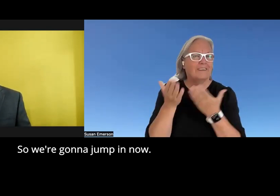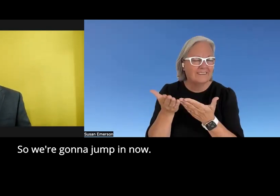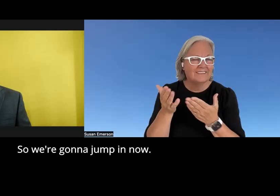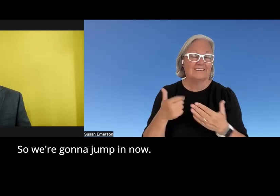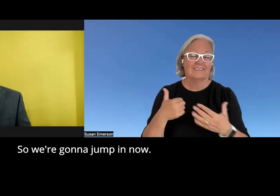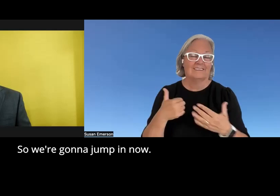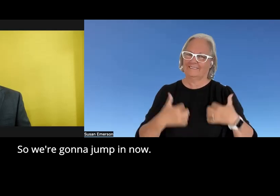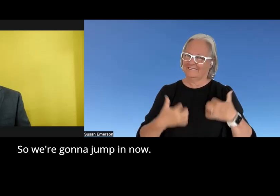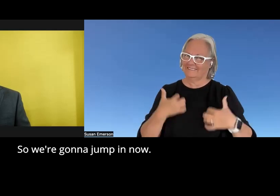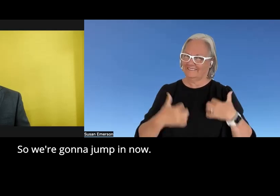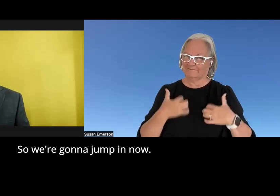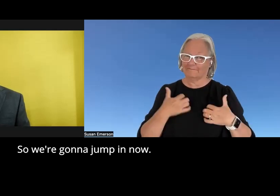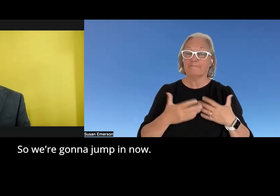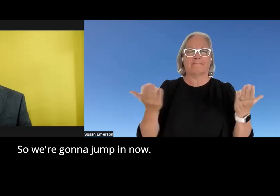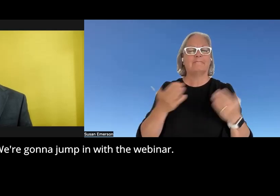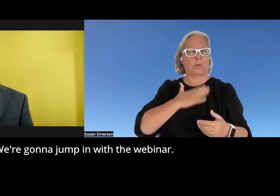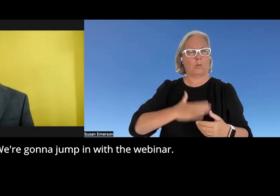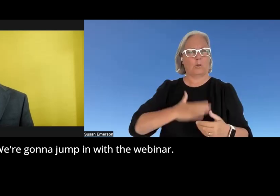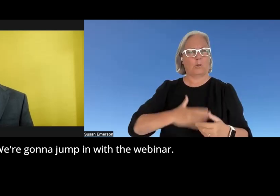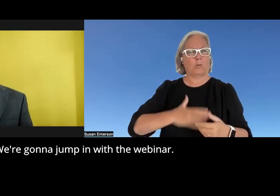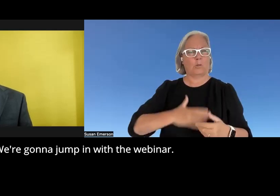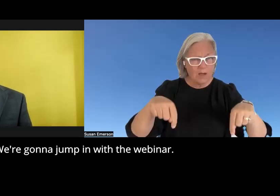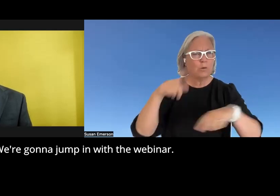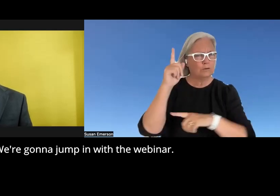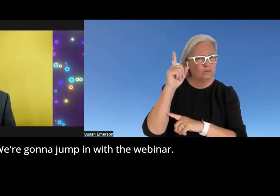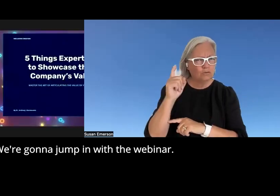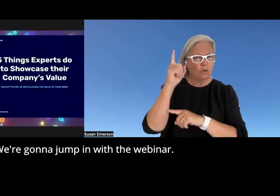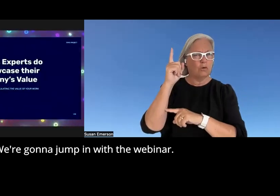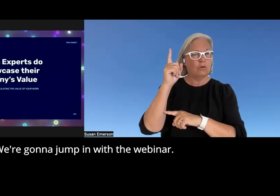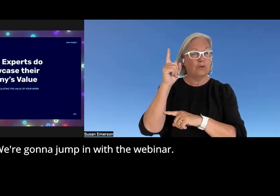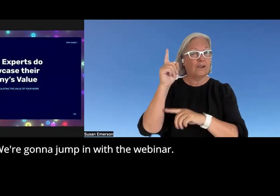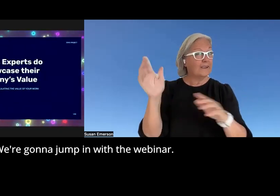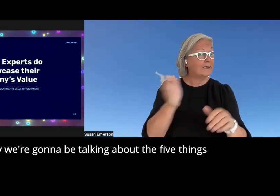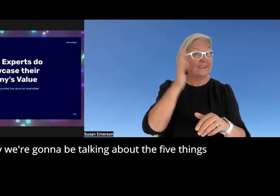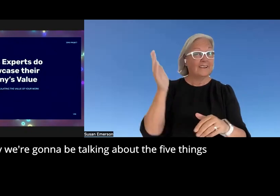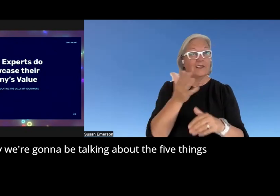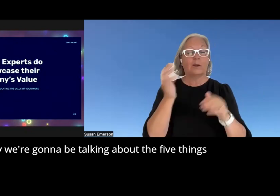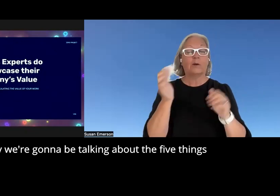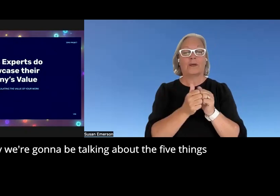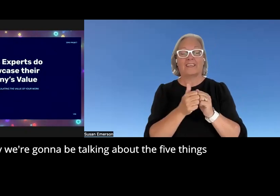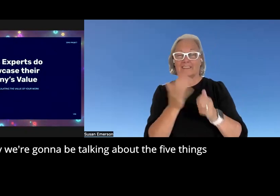jump in now uh we're going to jump in with the webinar So today we're going to be talking about